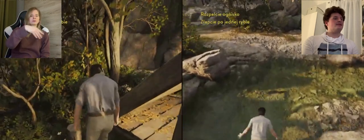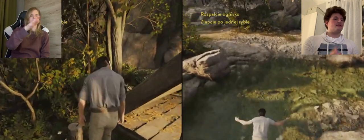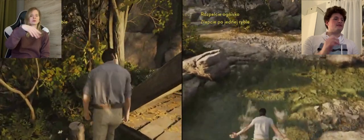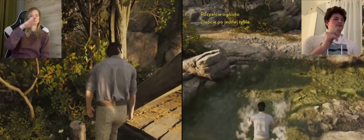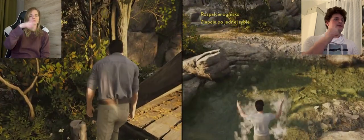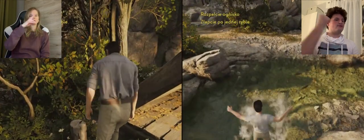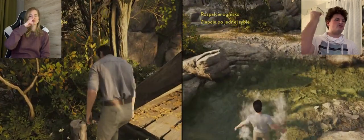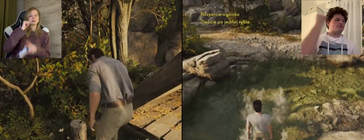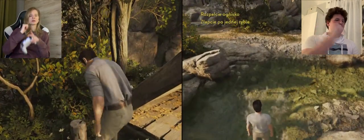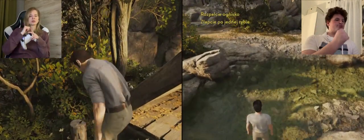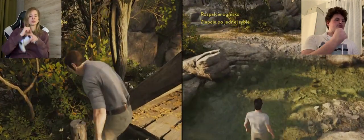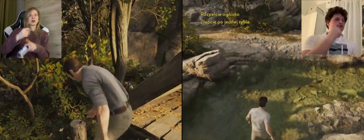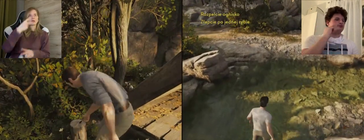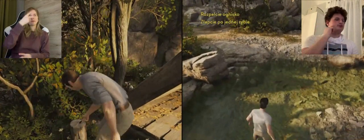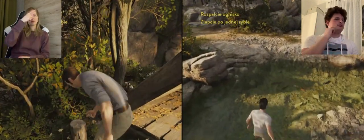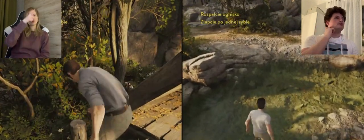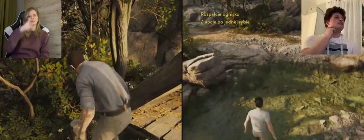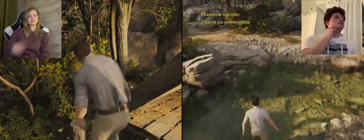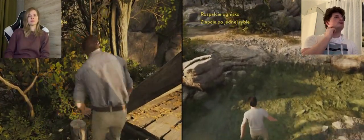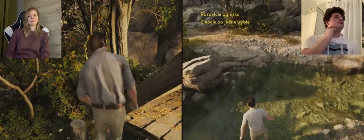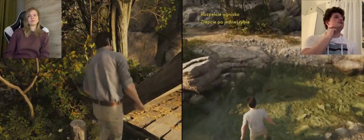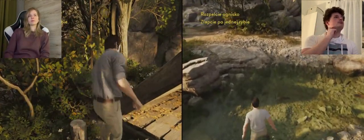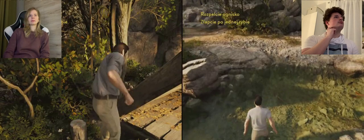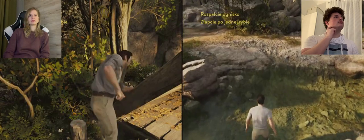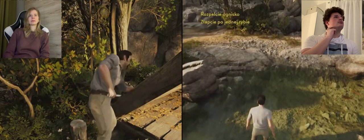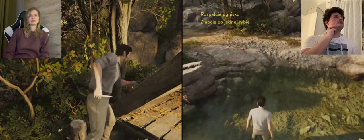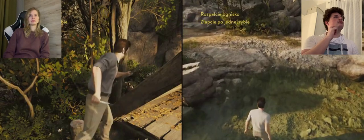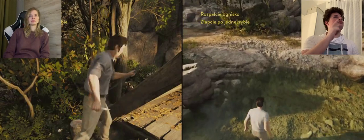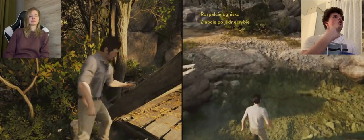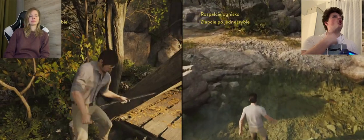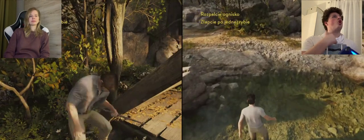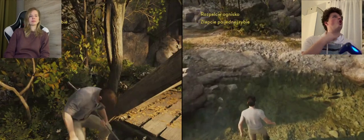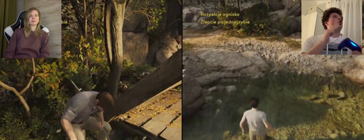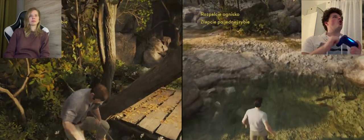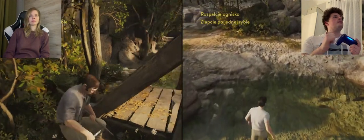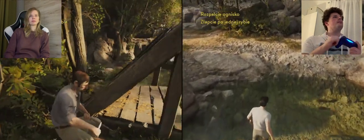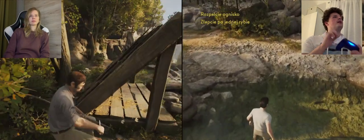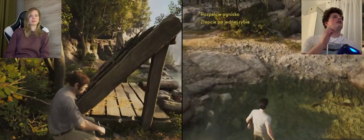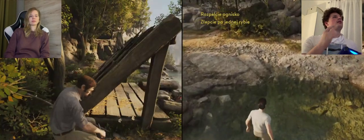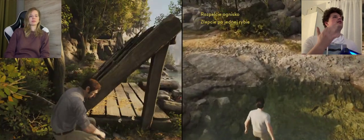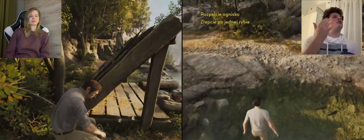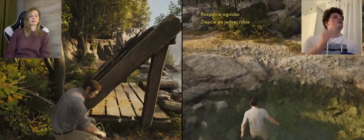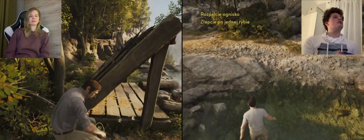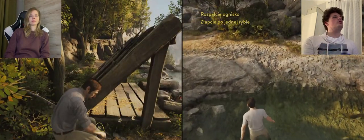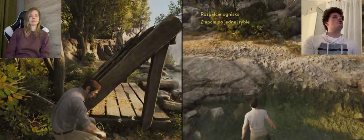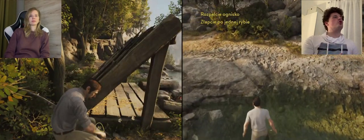K: What is our task? A: and indeed A: I will light a fire